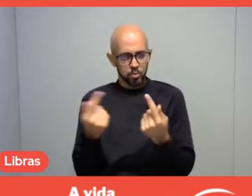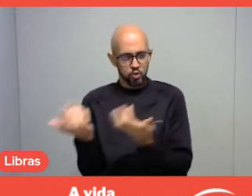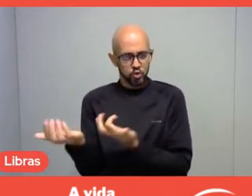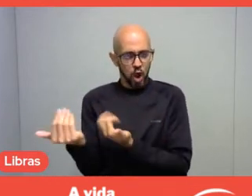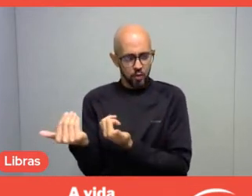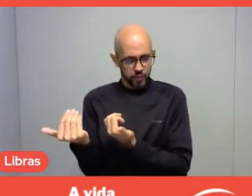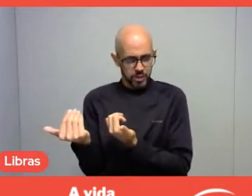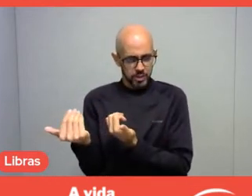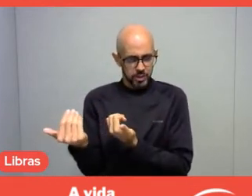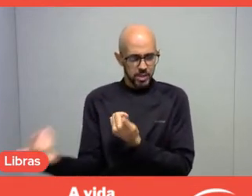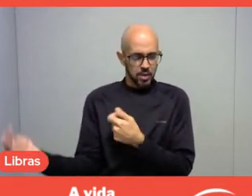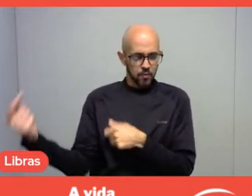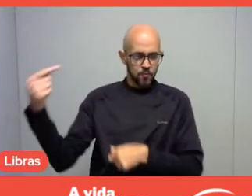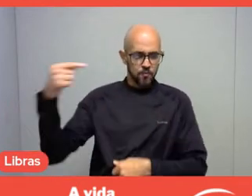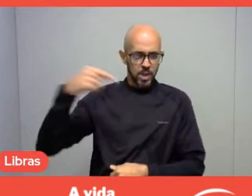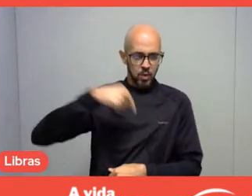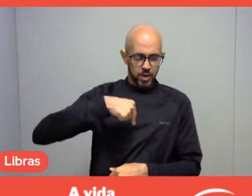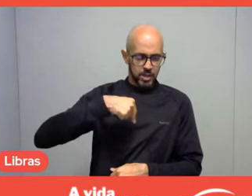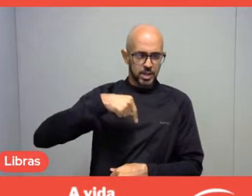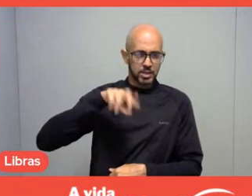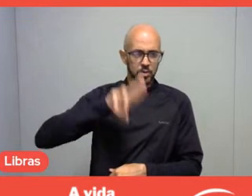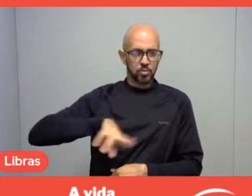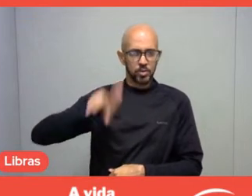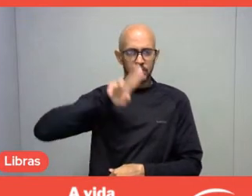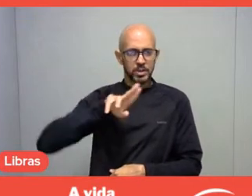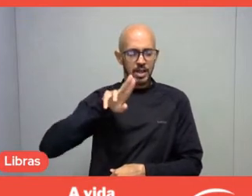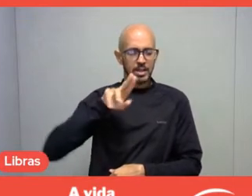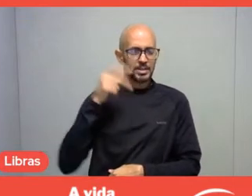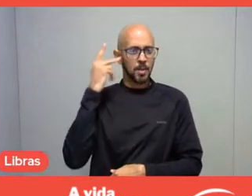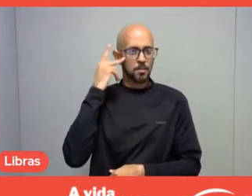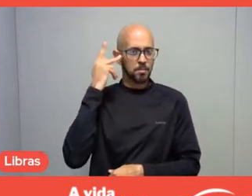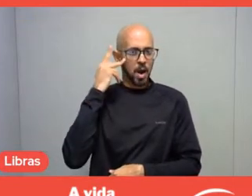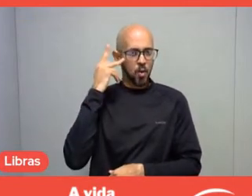They're from a university in São Paulo, and they're producing a video game.